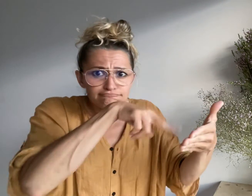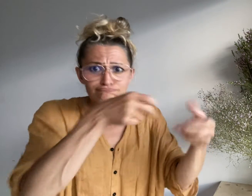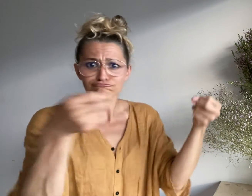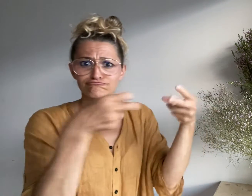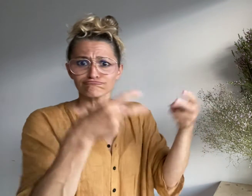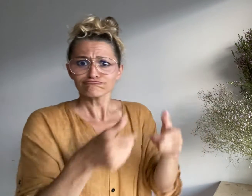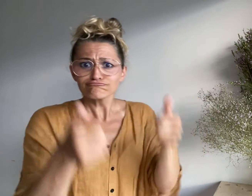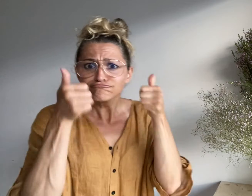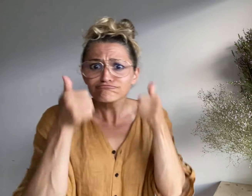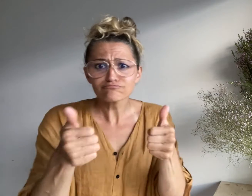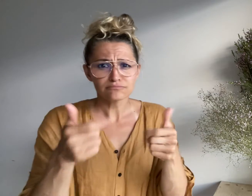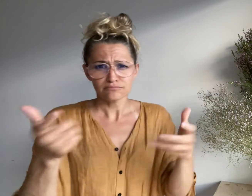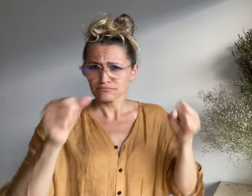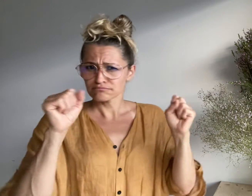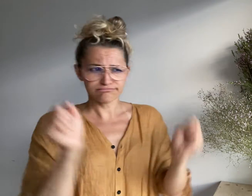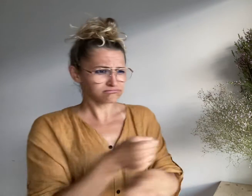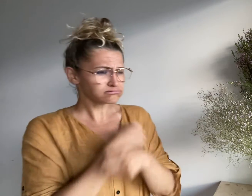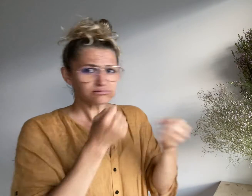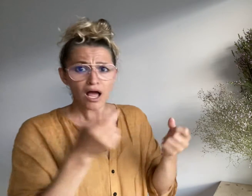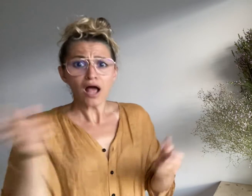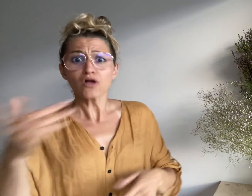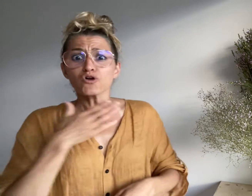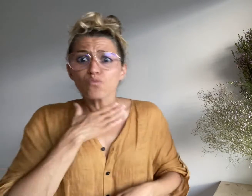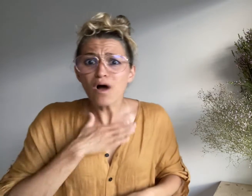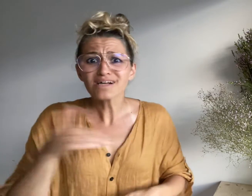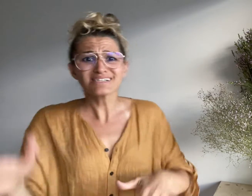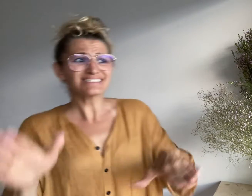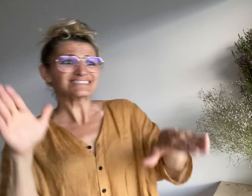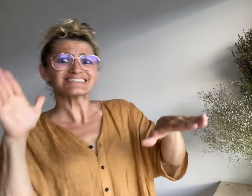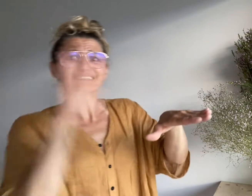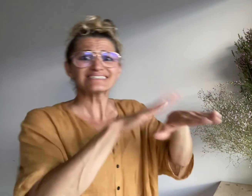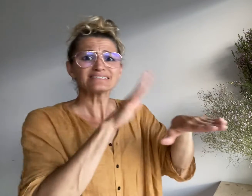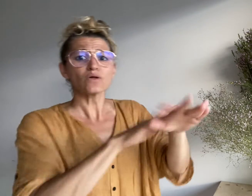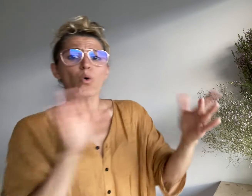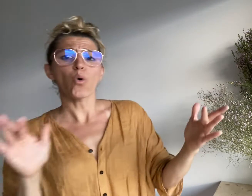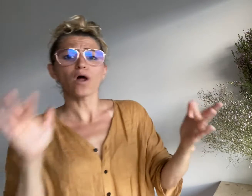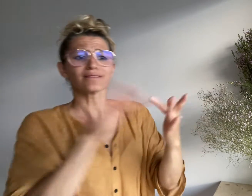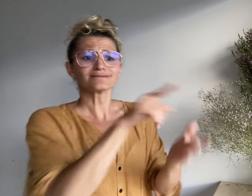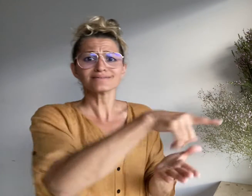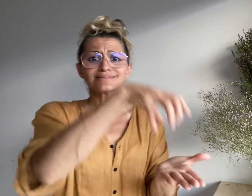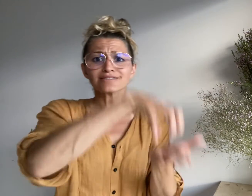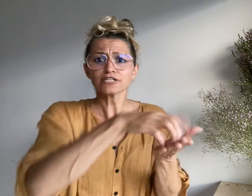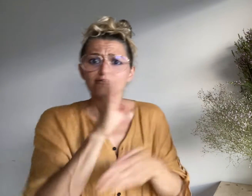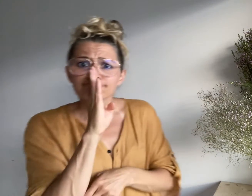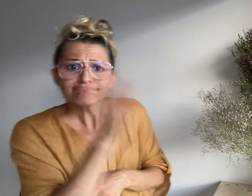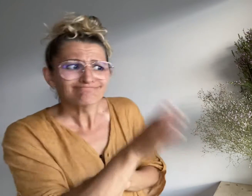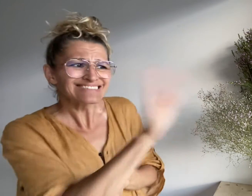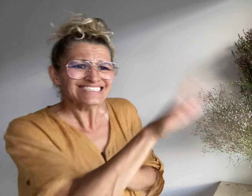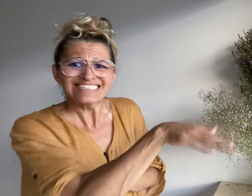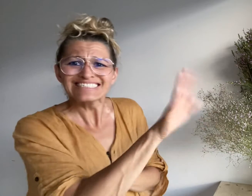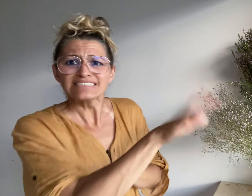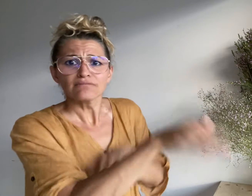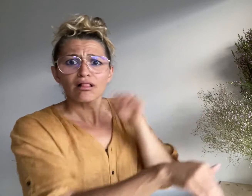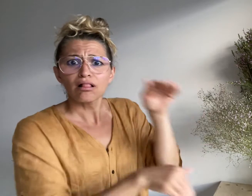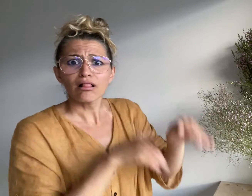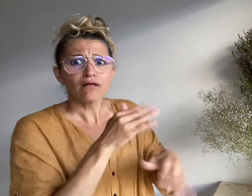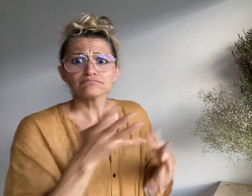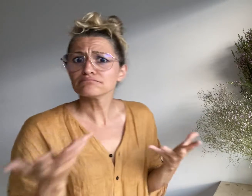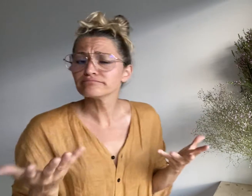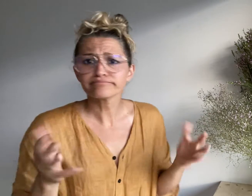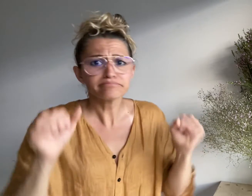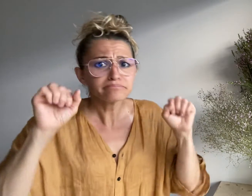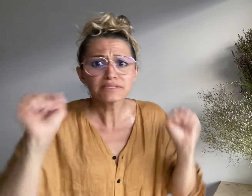were unreadable and they were unable to contact the station